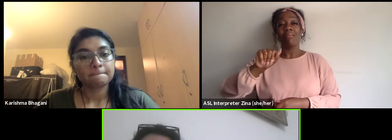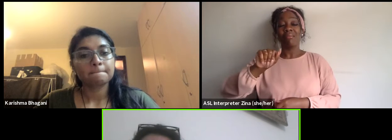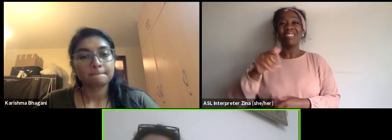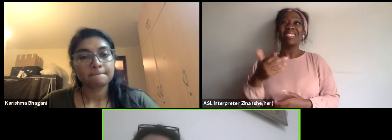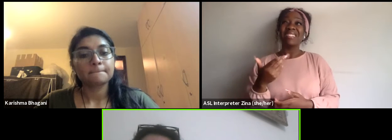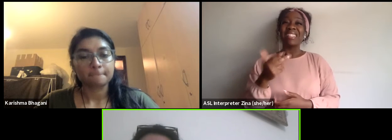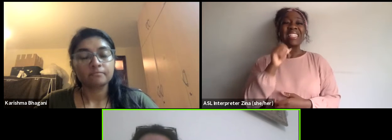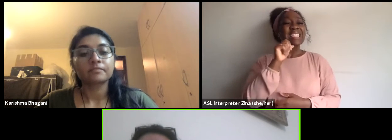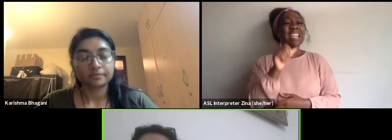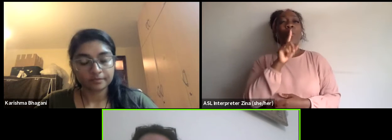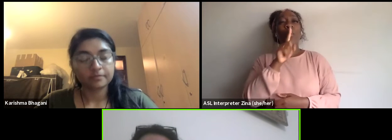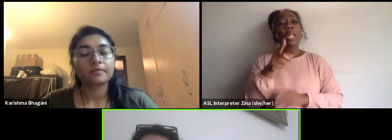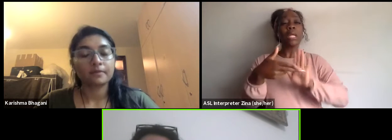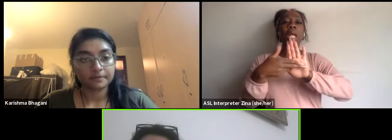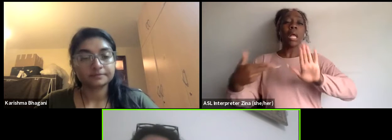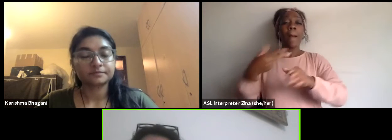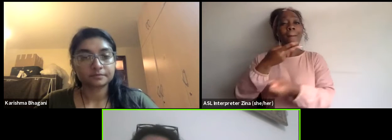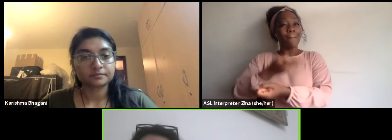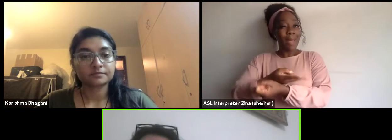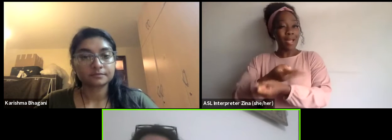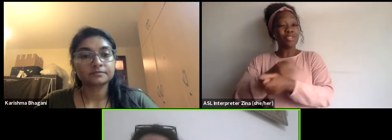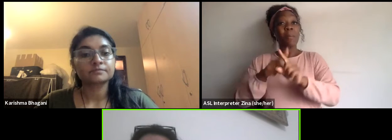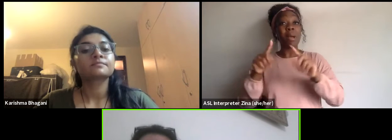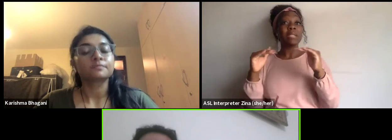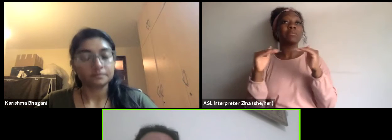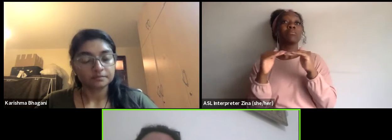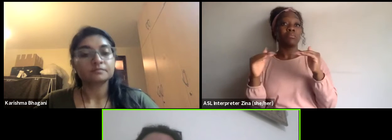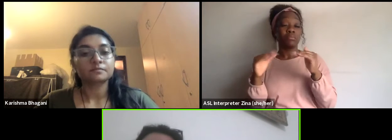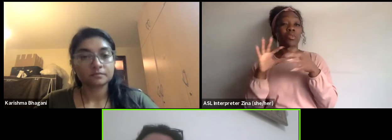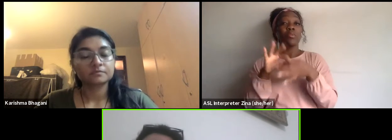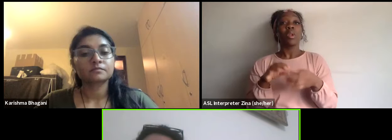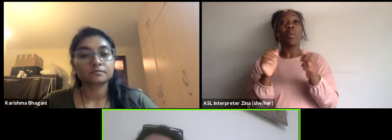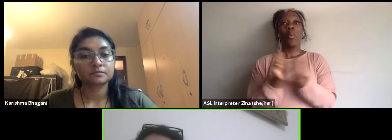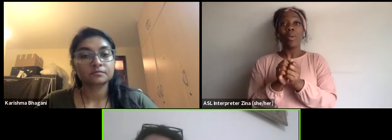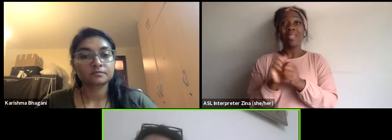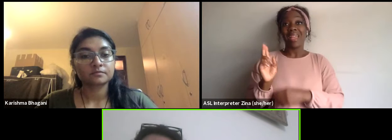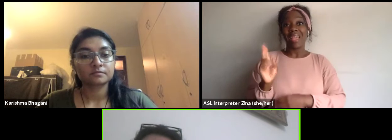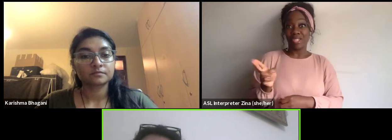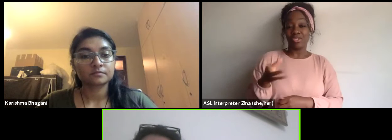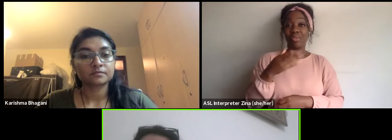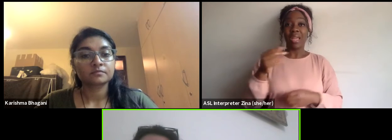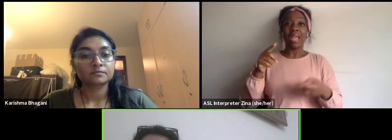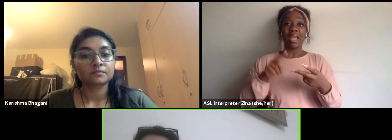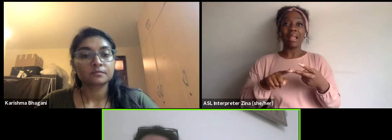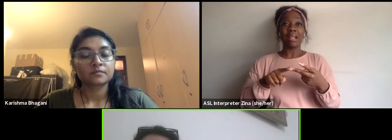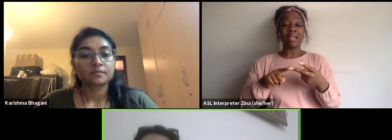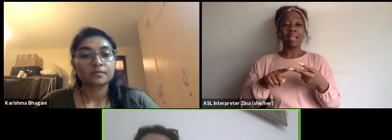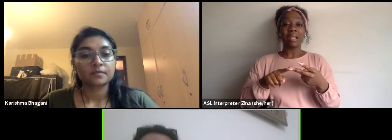of master in history and archeology, Then I moved to France to study archeology. So I started my